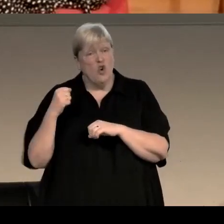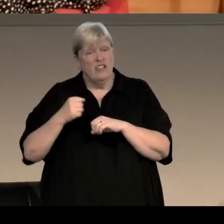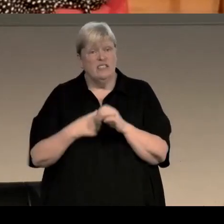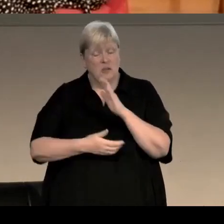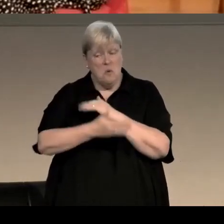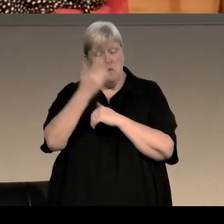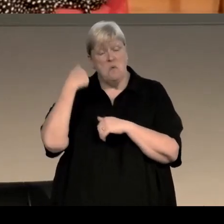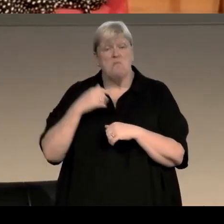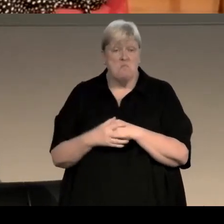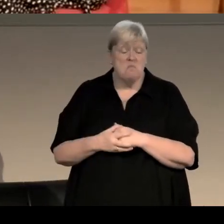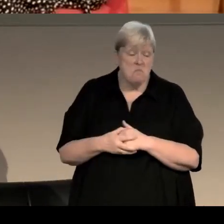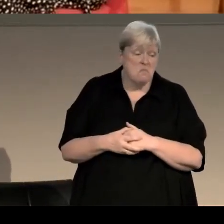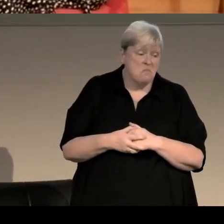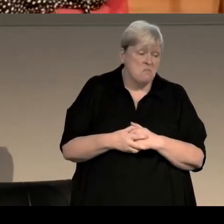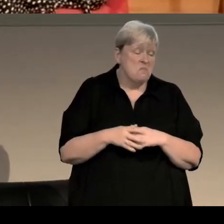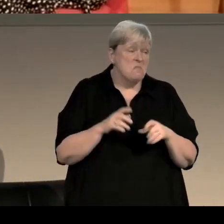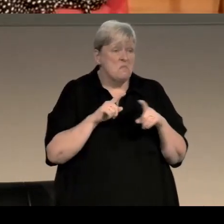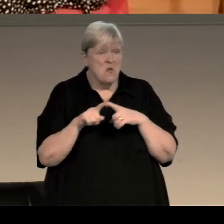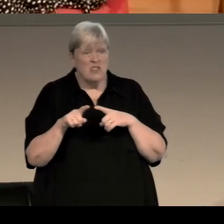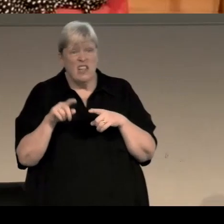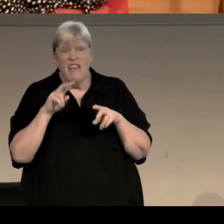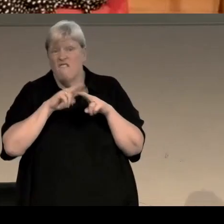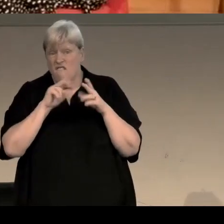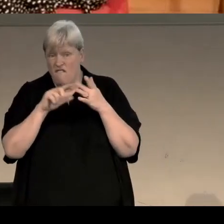that's set mostly in Fife, a lot of it in St Andrews.